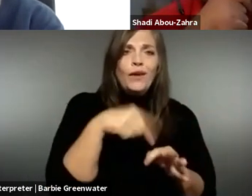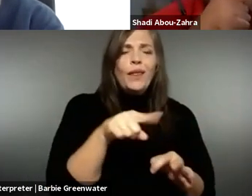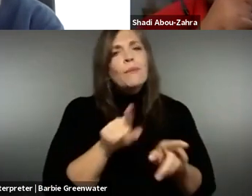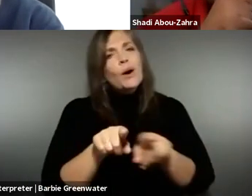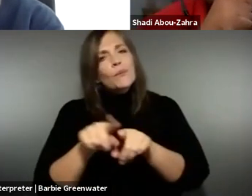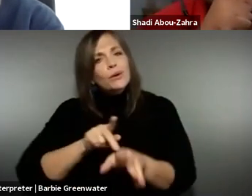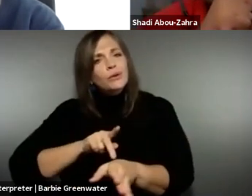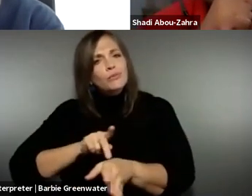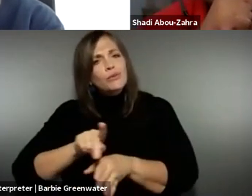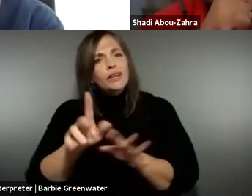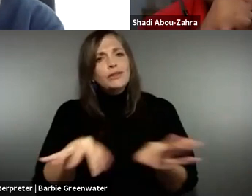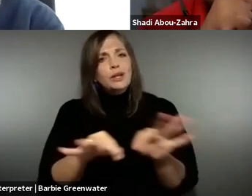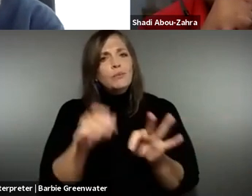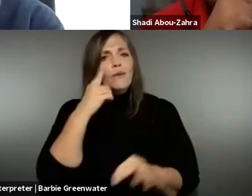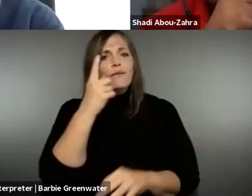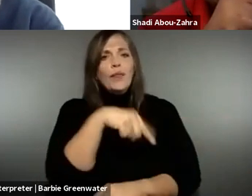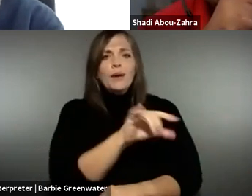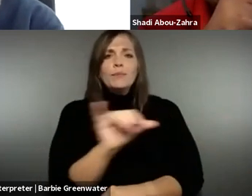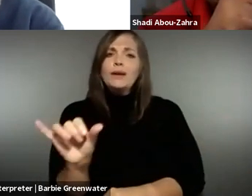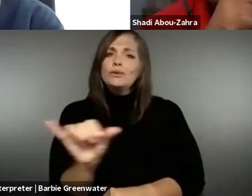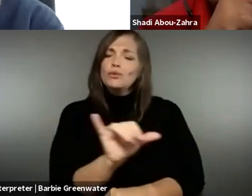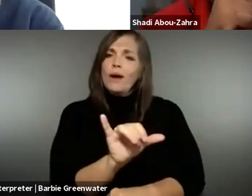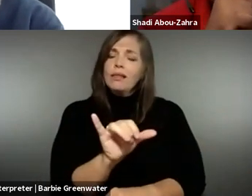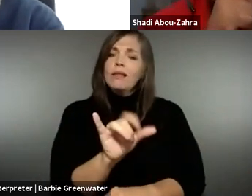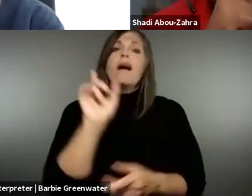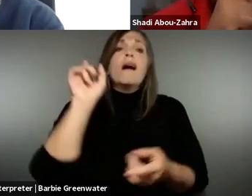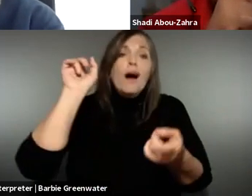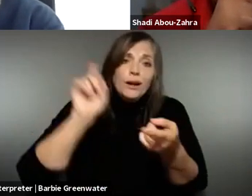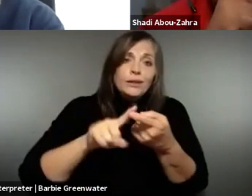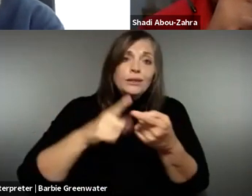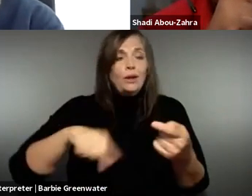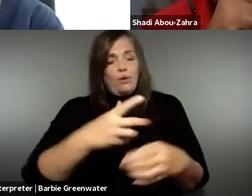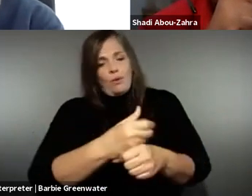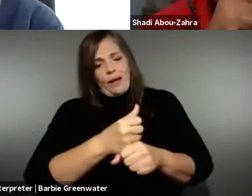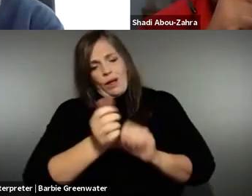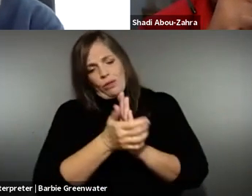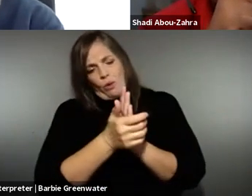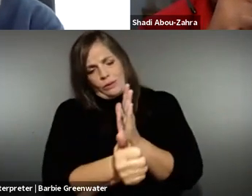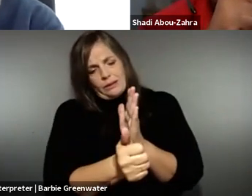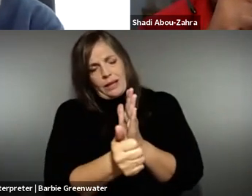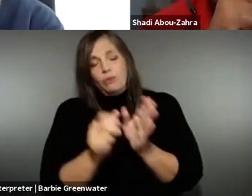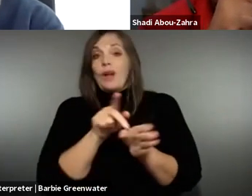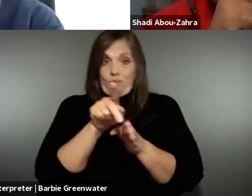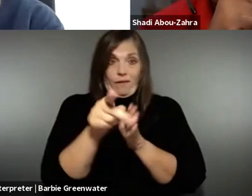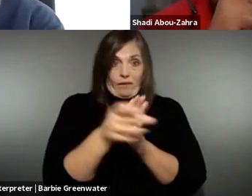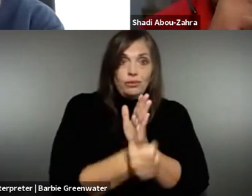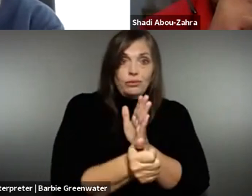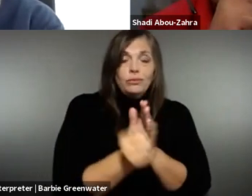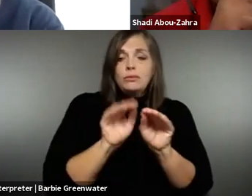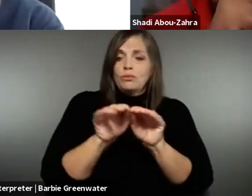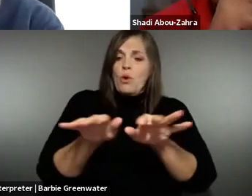. You know, socially important to them. But professionally important to them as well. You know, until we get